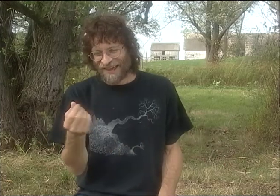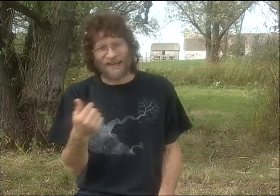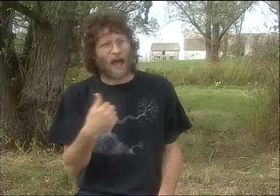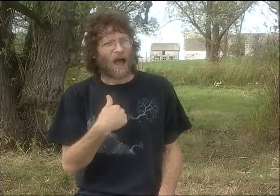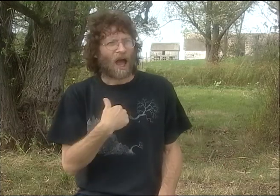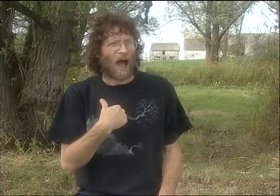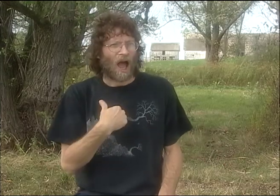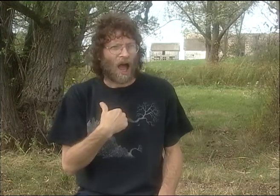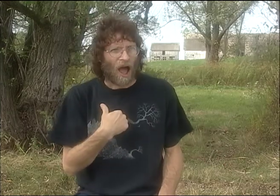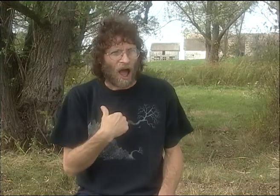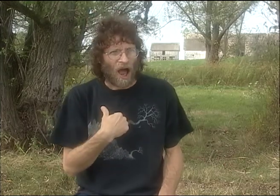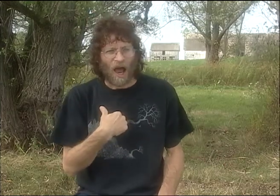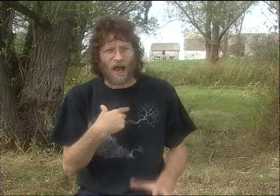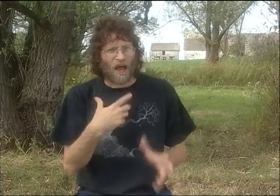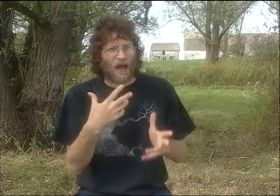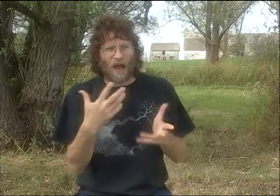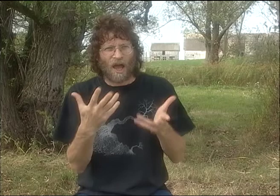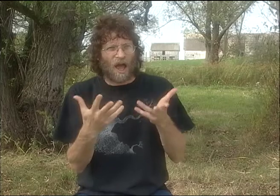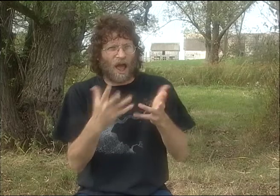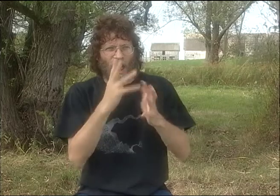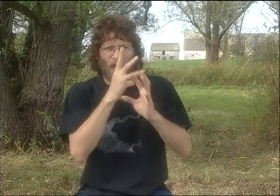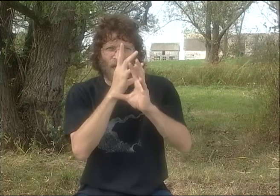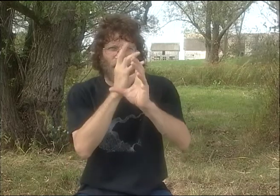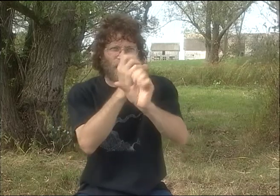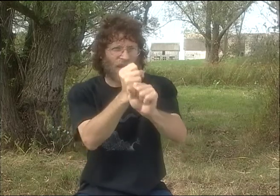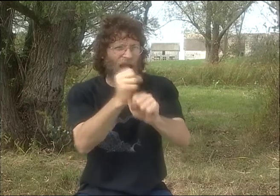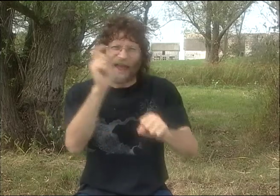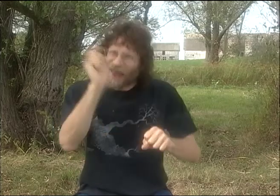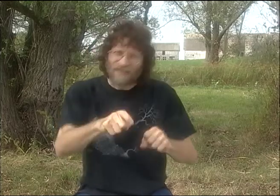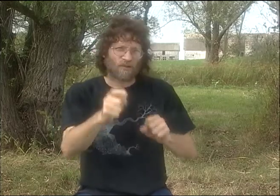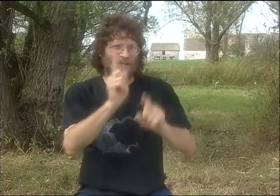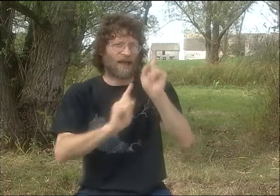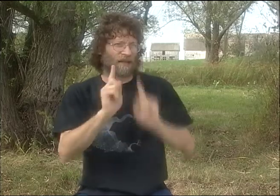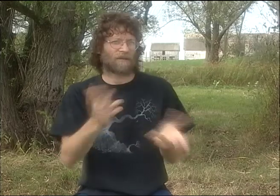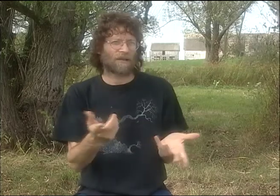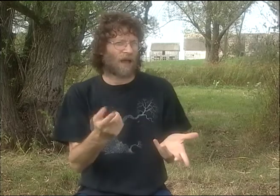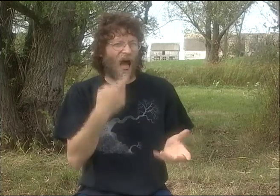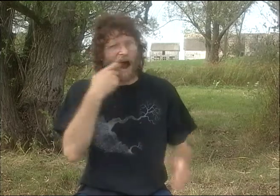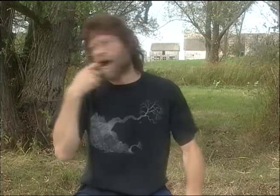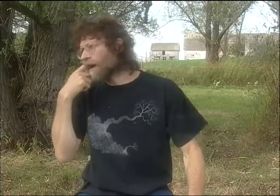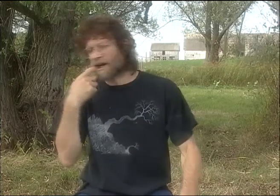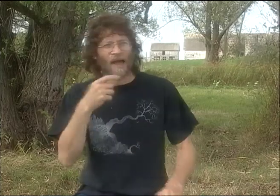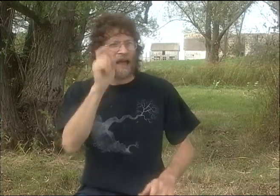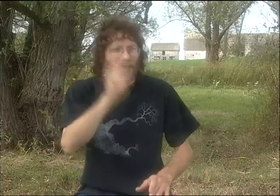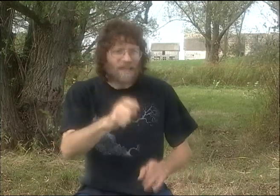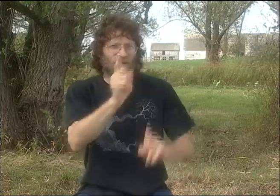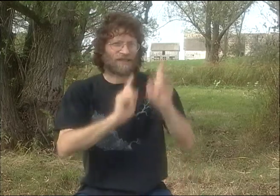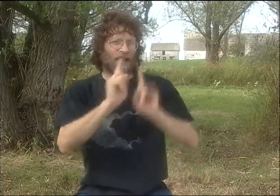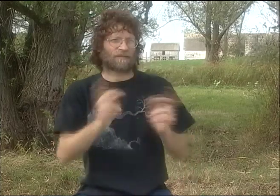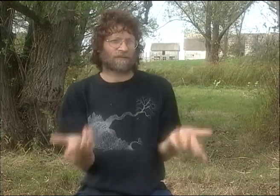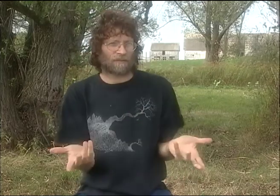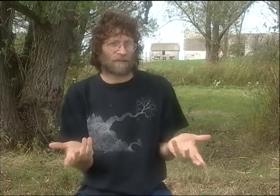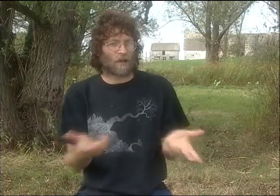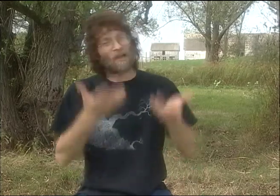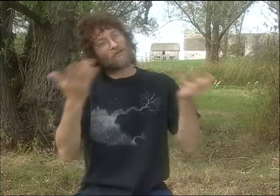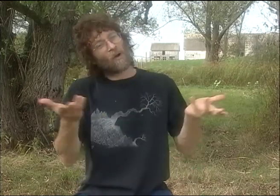AND...I JUST--[CHUCKLING] YOU KNOW, I WAS JUST FASCINATED. I FELT LIKE I HAD TO LEARN SIGN.